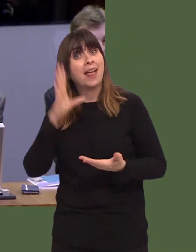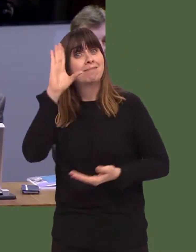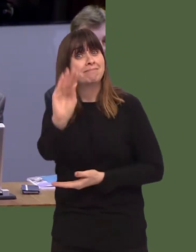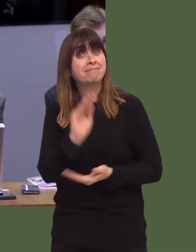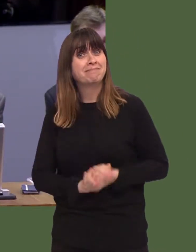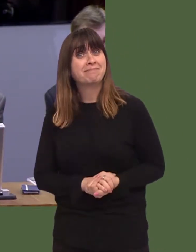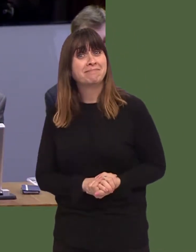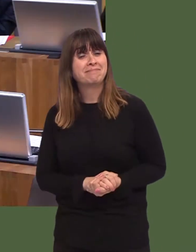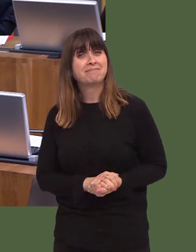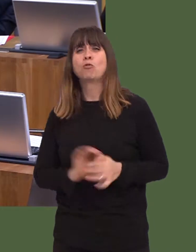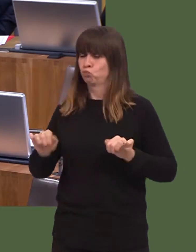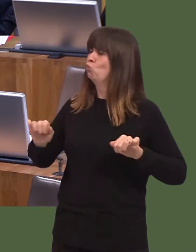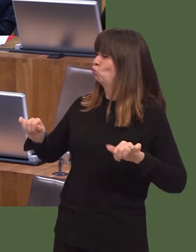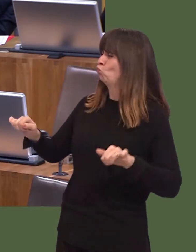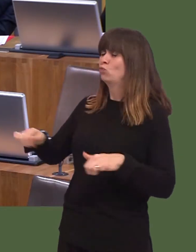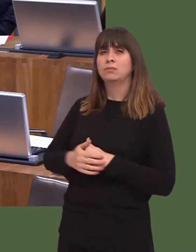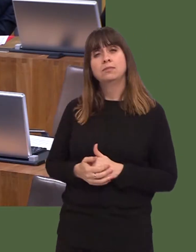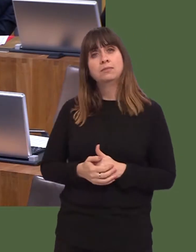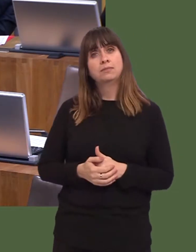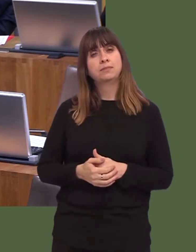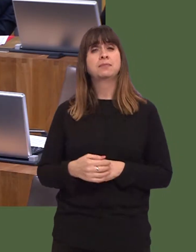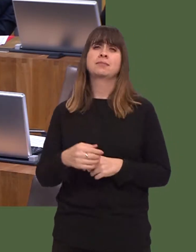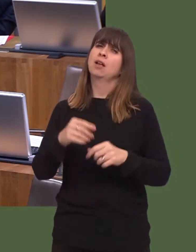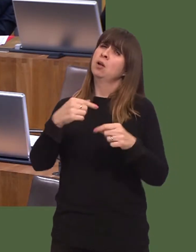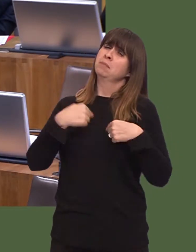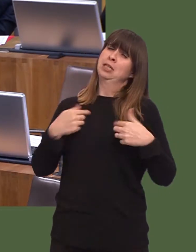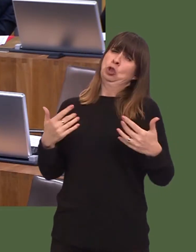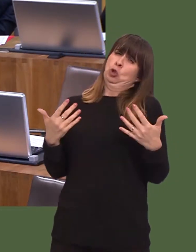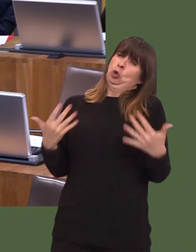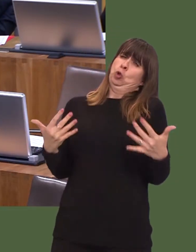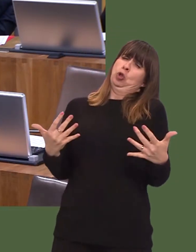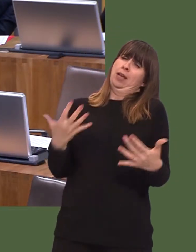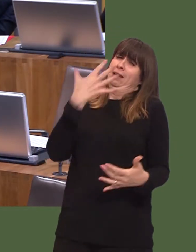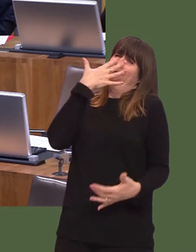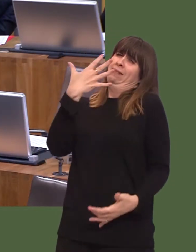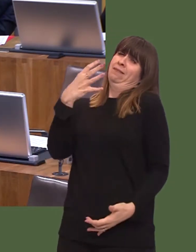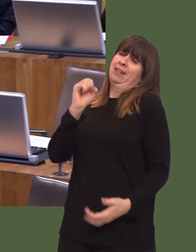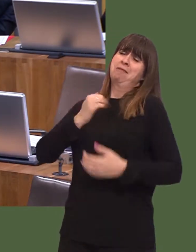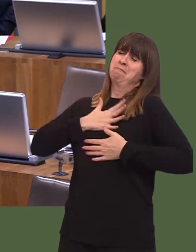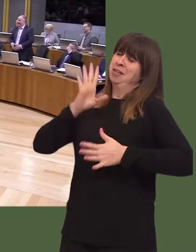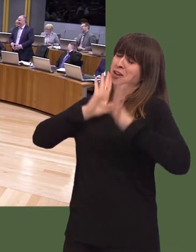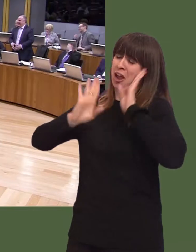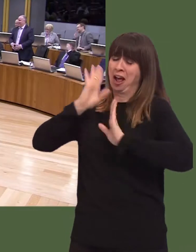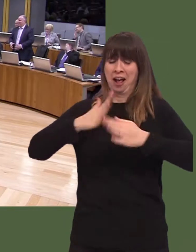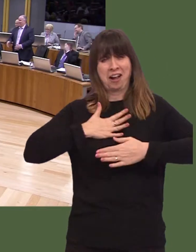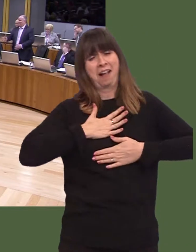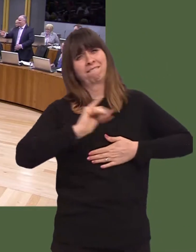As someone whoís got many years to go before I hit the milestone of 50, I look forward